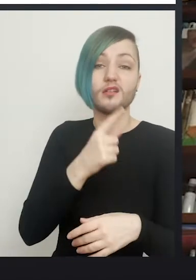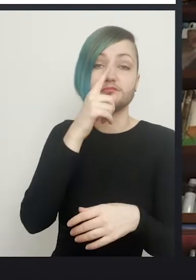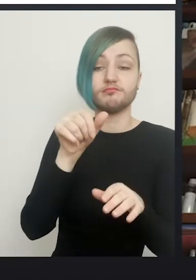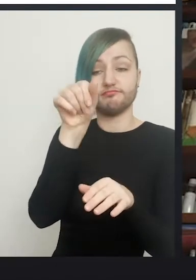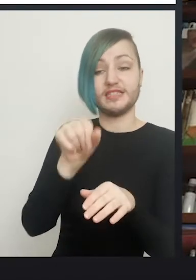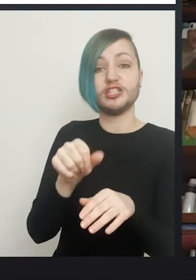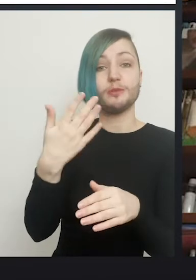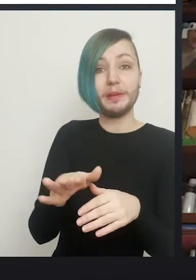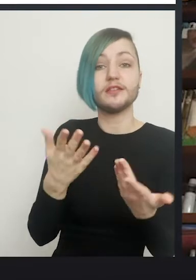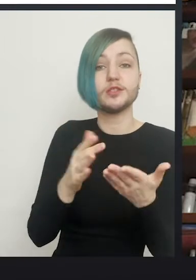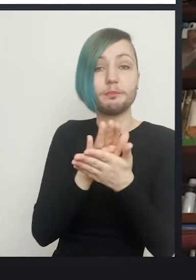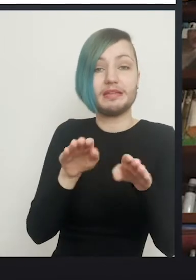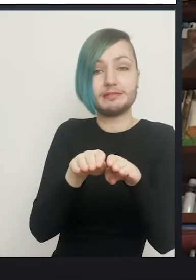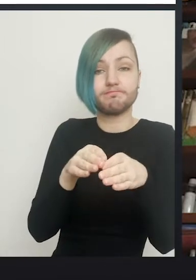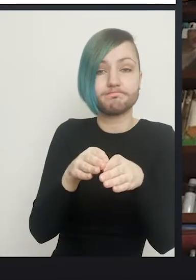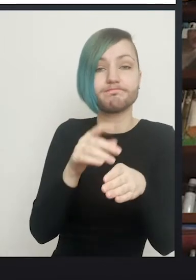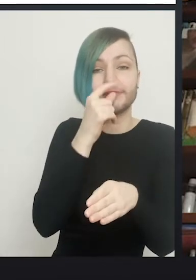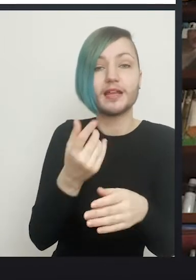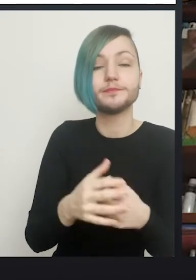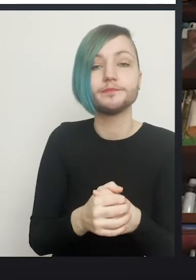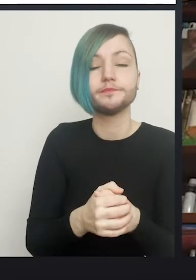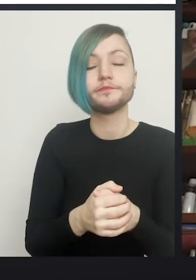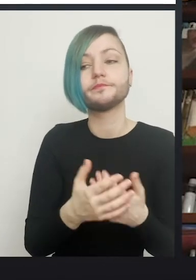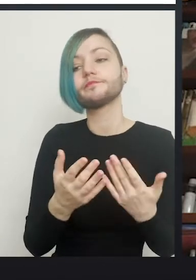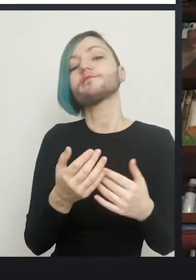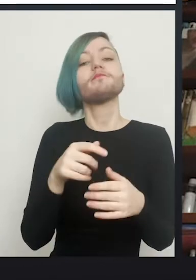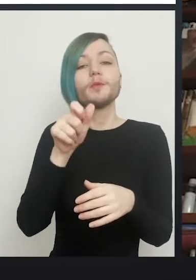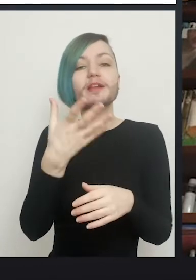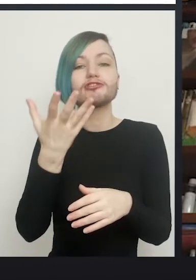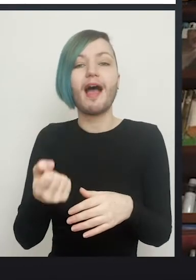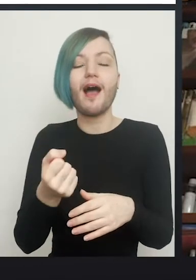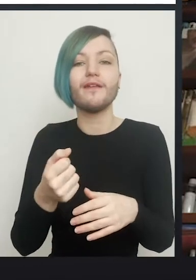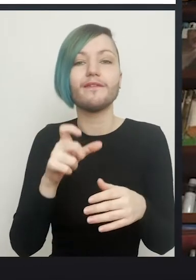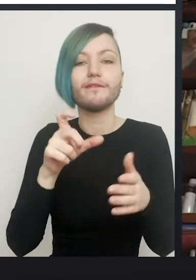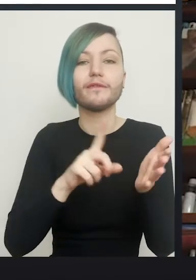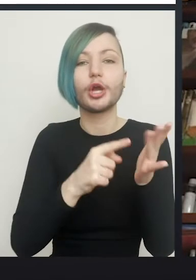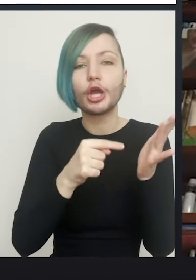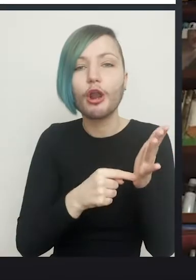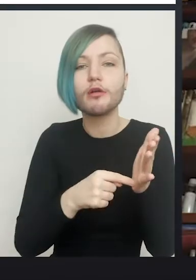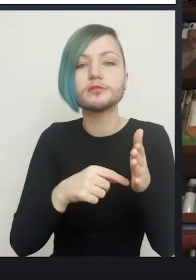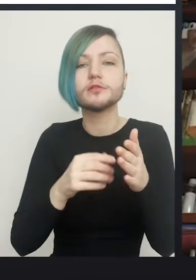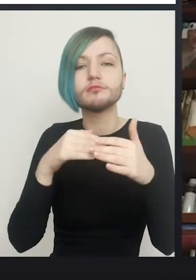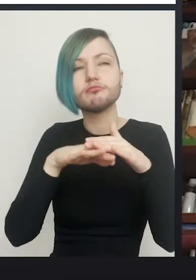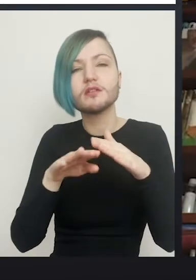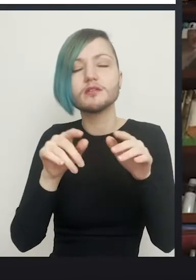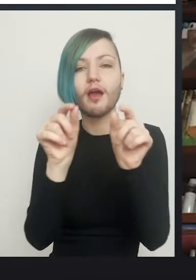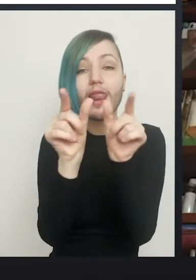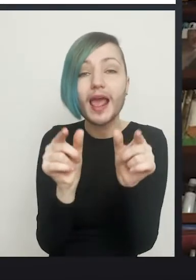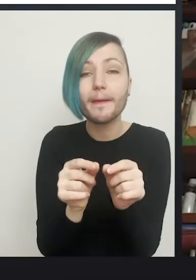And if the patient gets a hematoma underneath one of the labia, which probably happens in about 5%